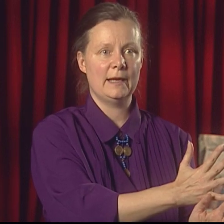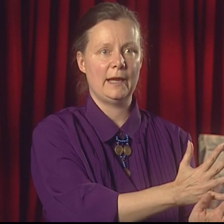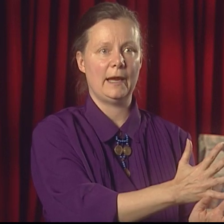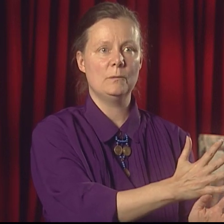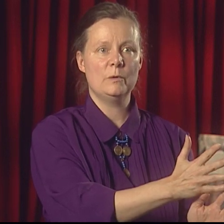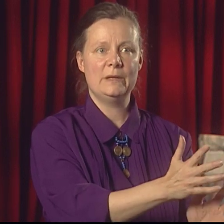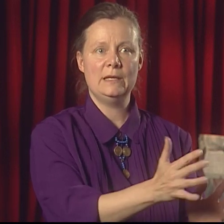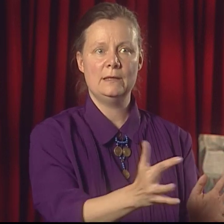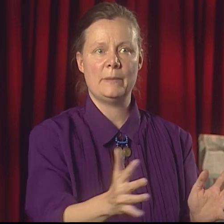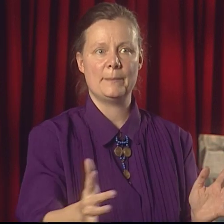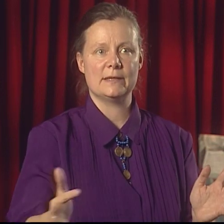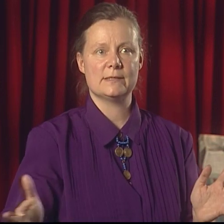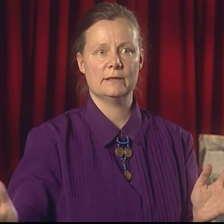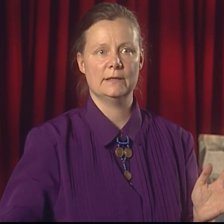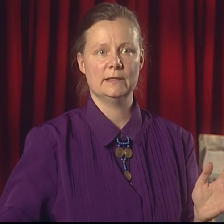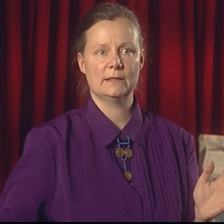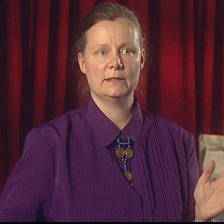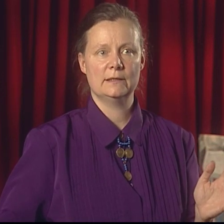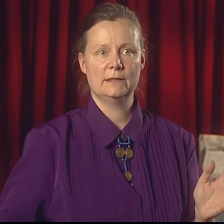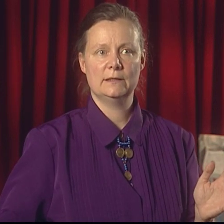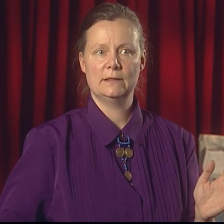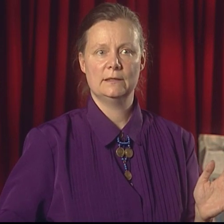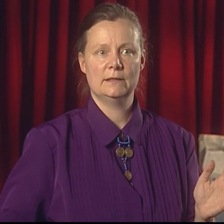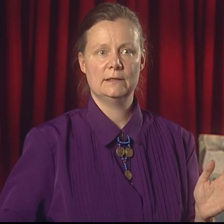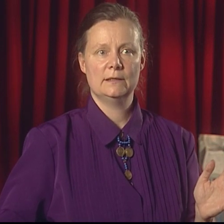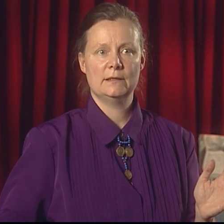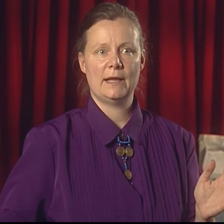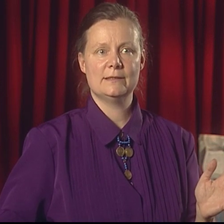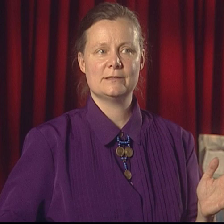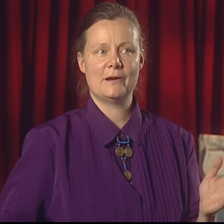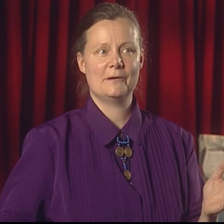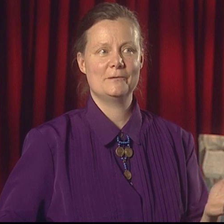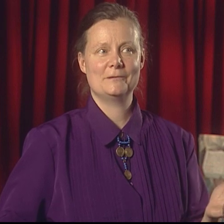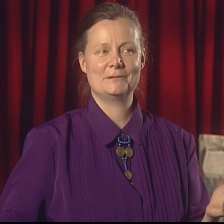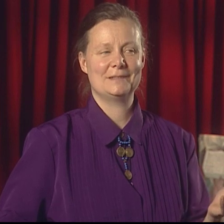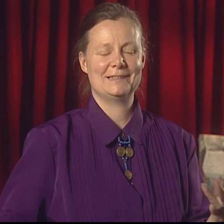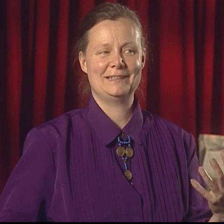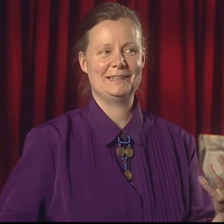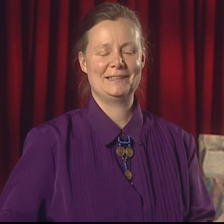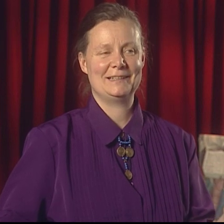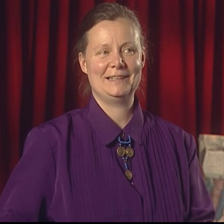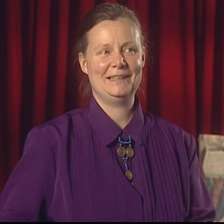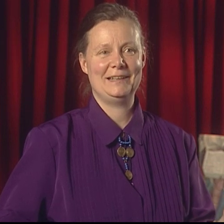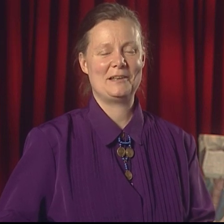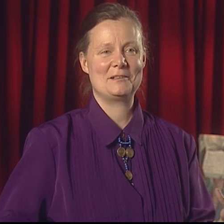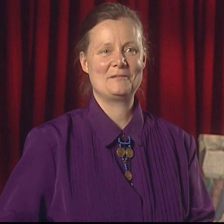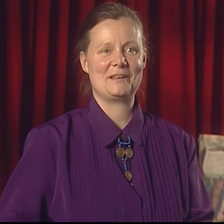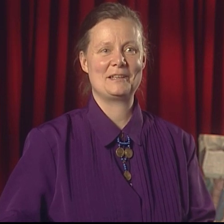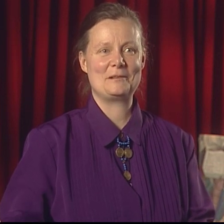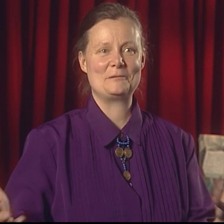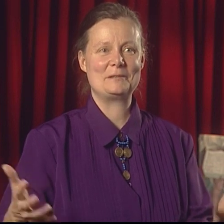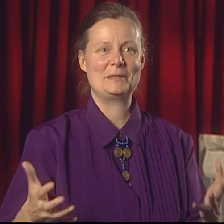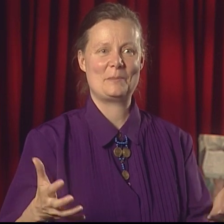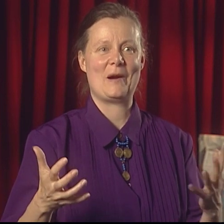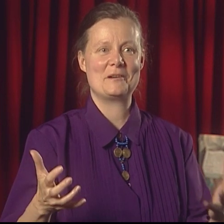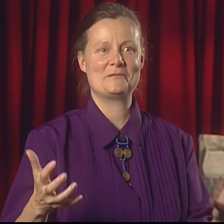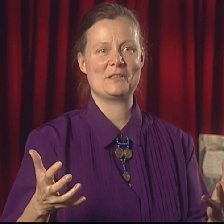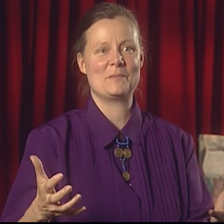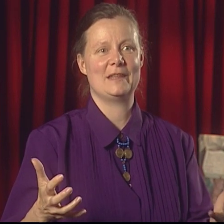and would be needed by posterity... ...and so, you know, you felt like you were really a part of something,